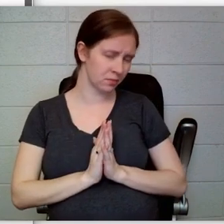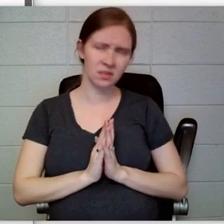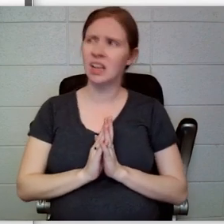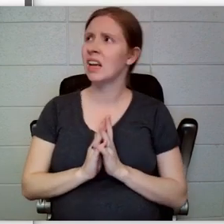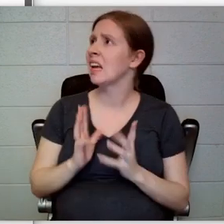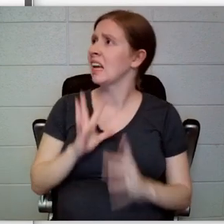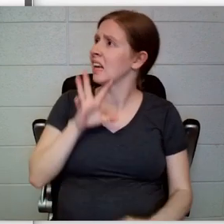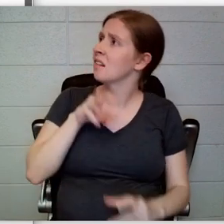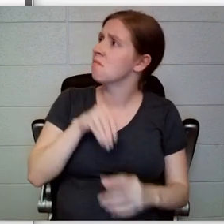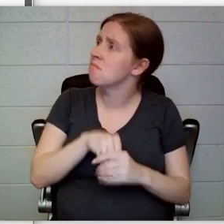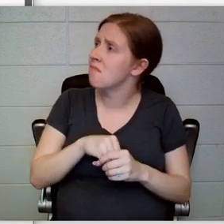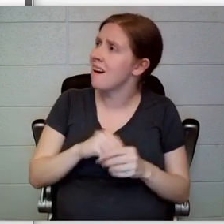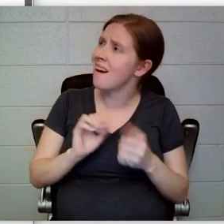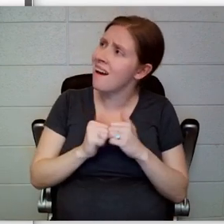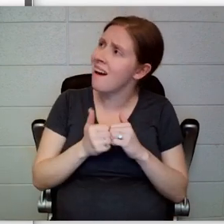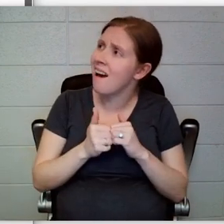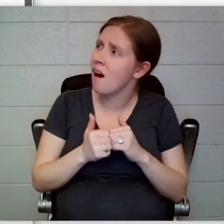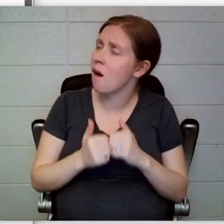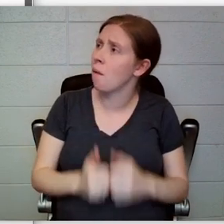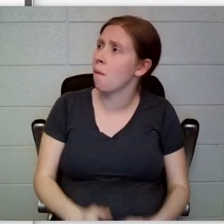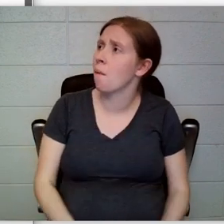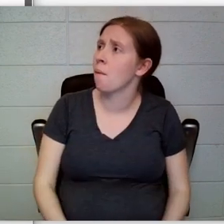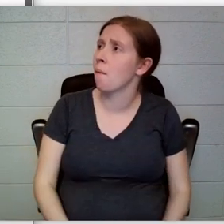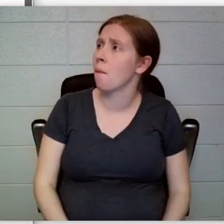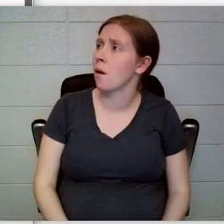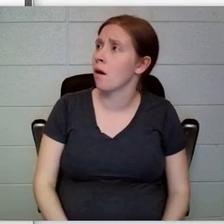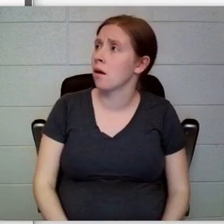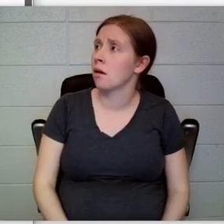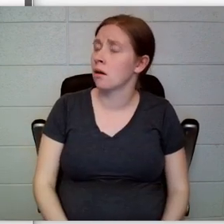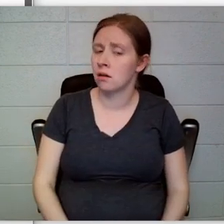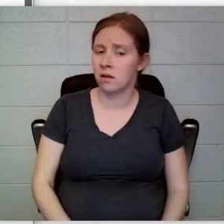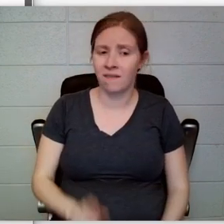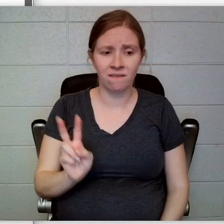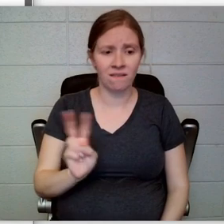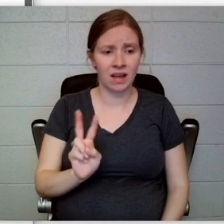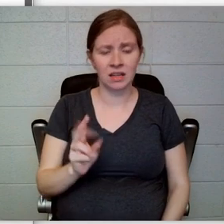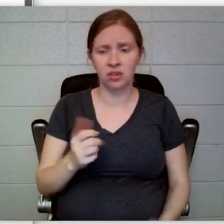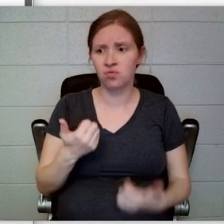would we participate?” Violet asked. She was thinking of all the chores they already did